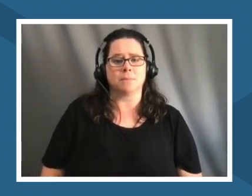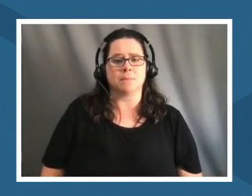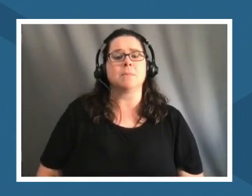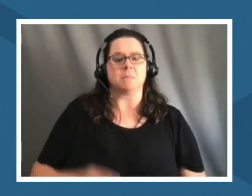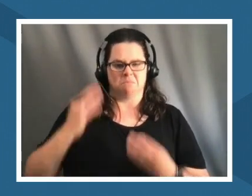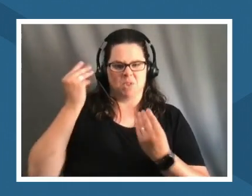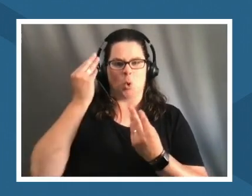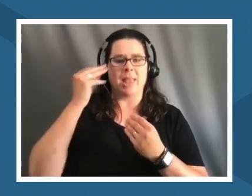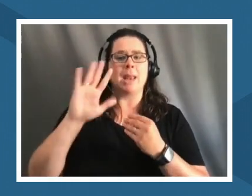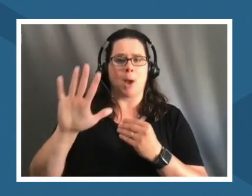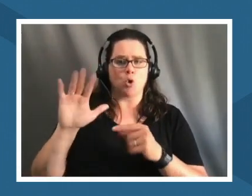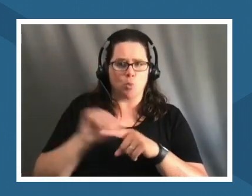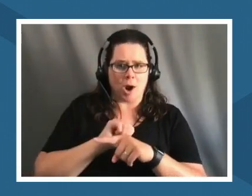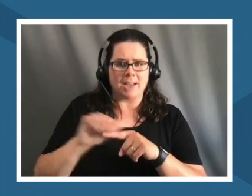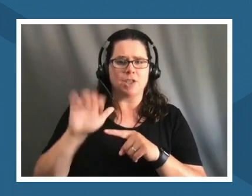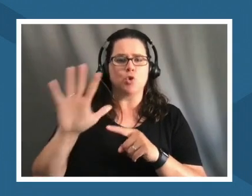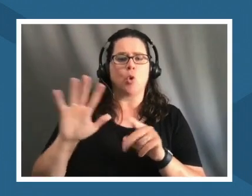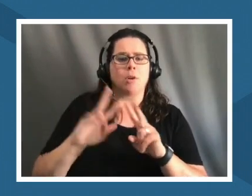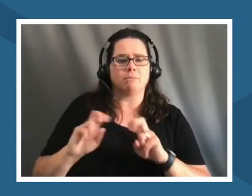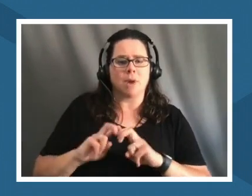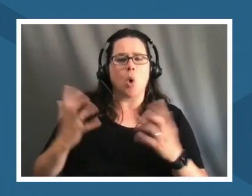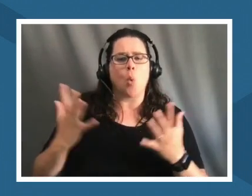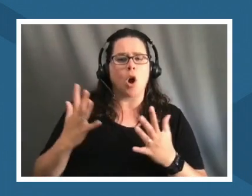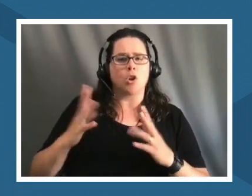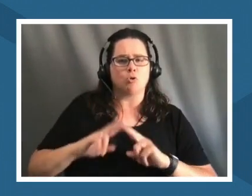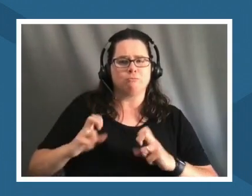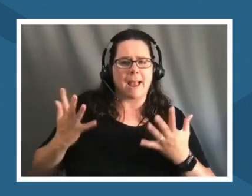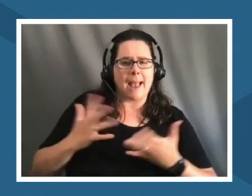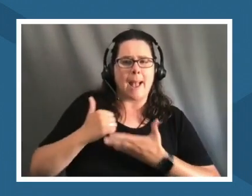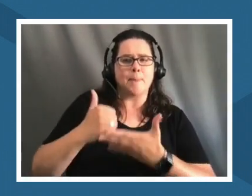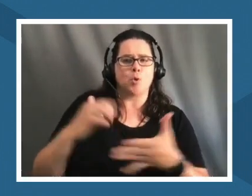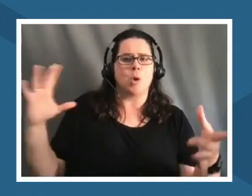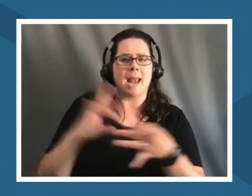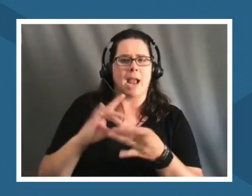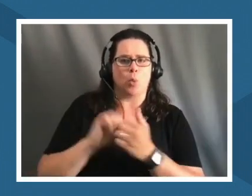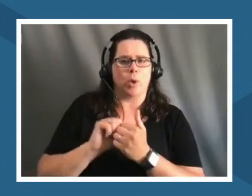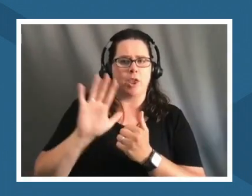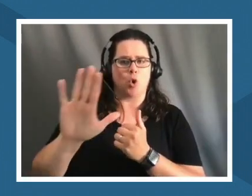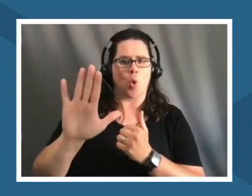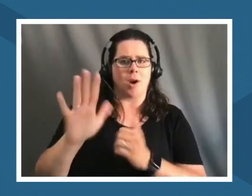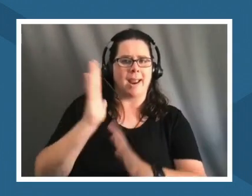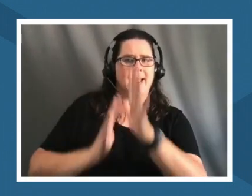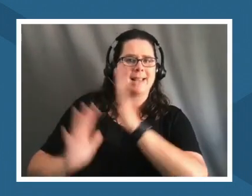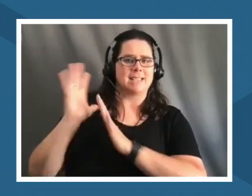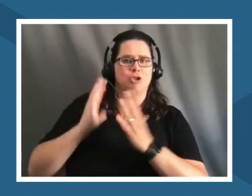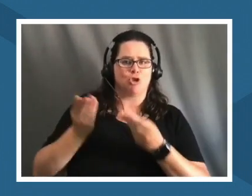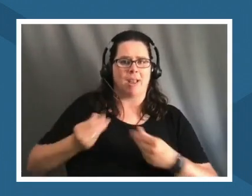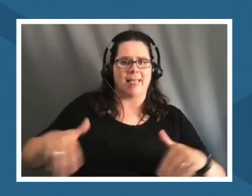are your reflections that help you connect with your ancestral lands every